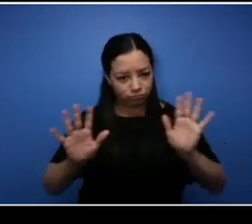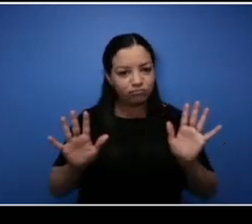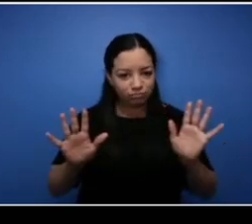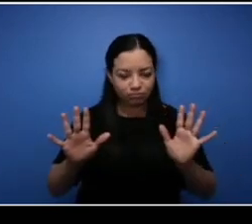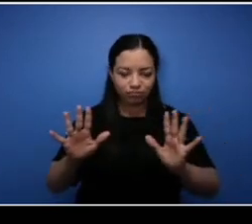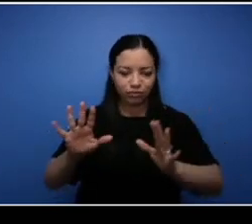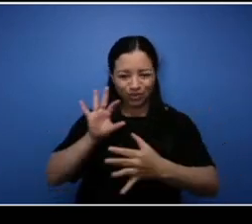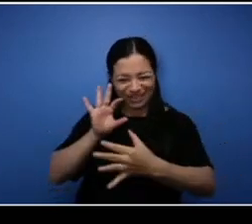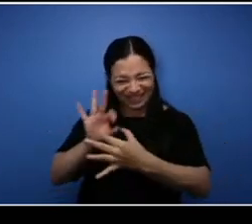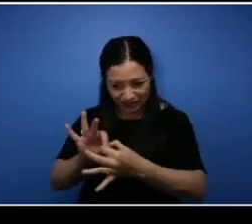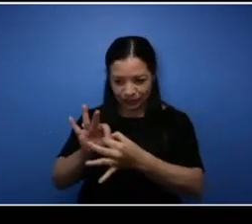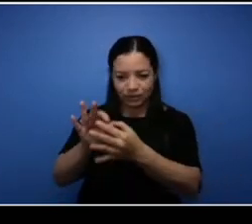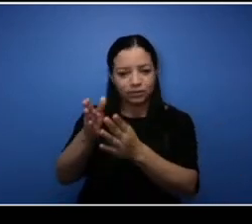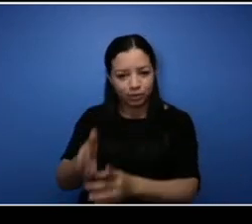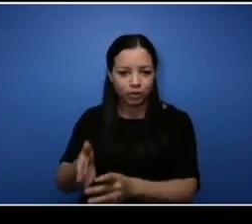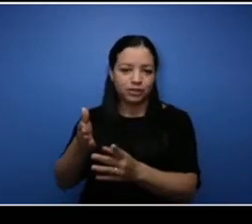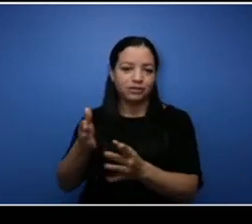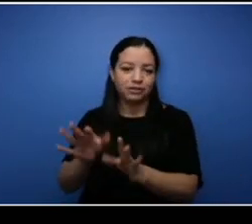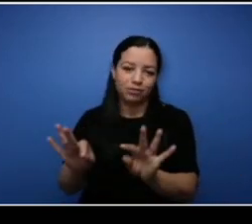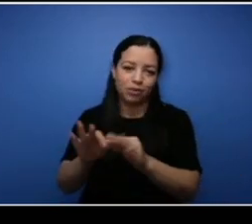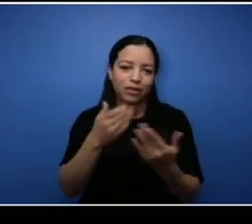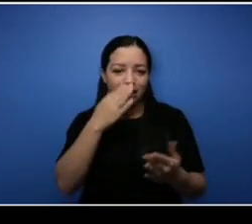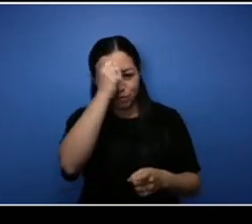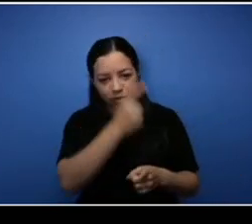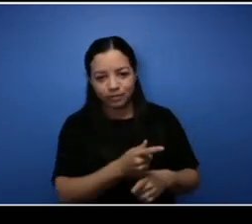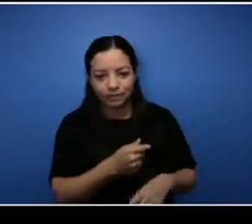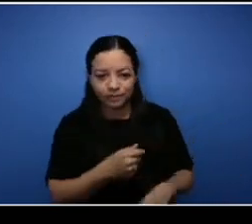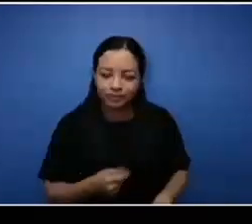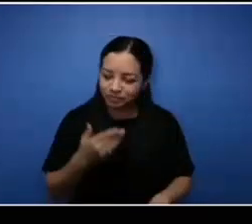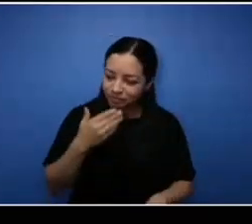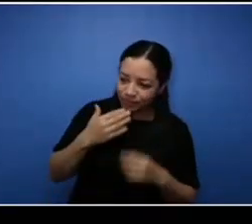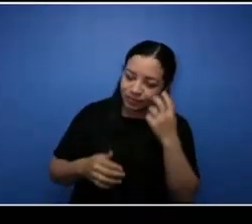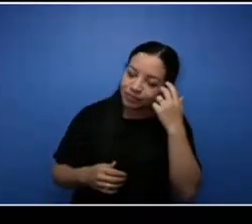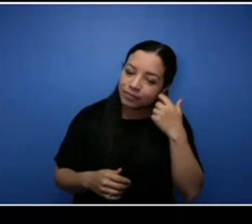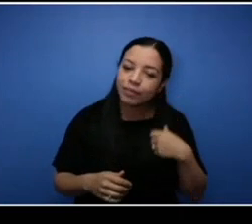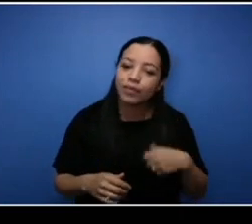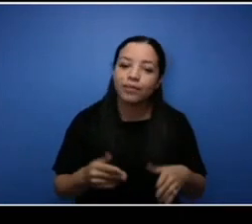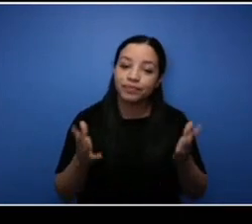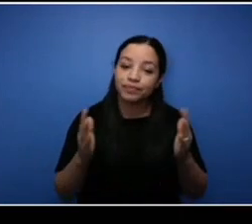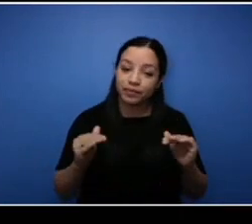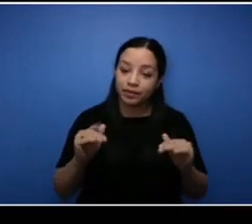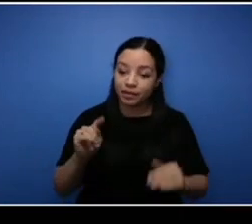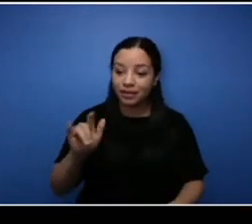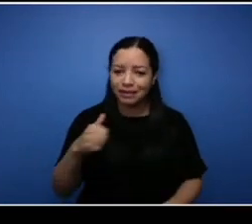much for that brother. Thank you. My next question is for Tia, sorry Tia we went we